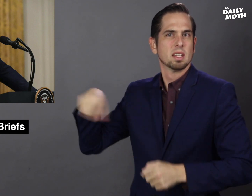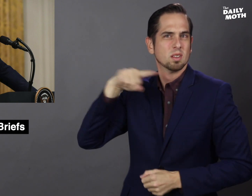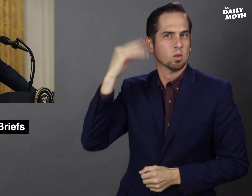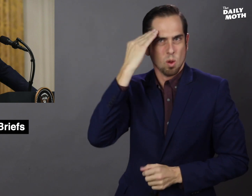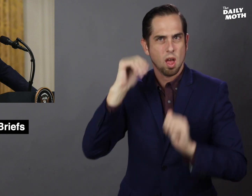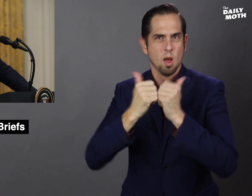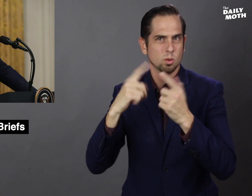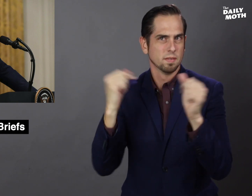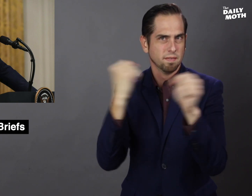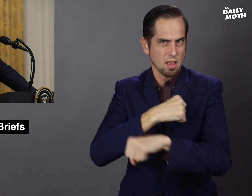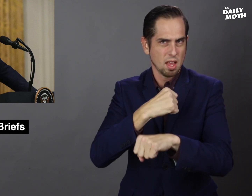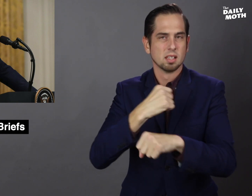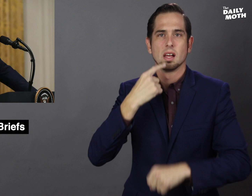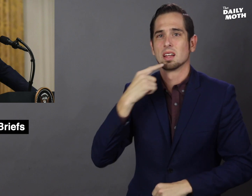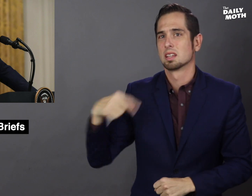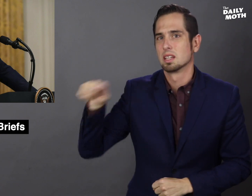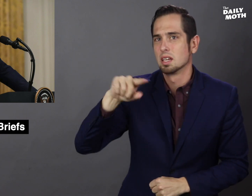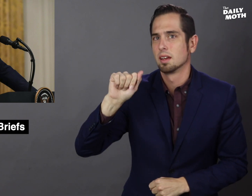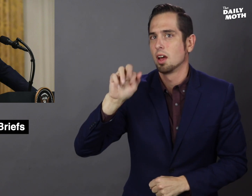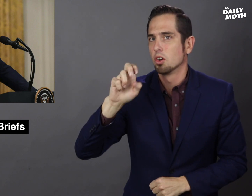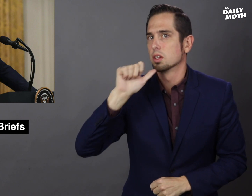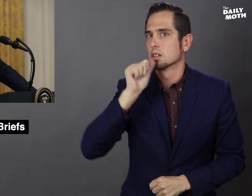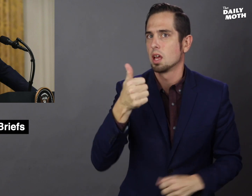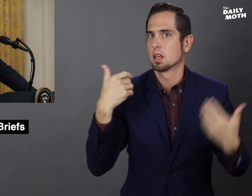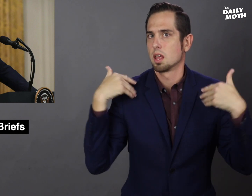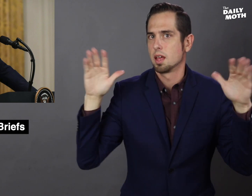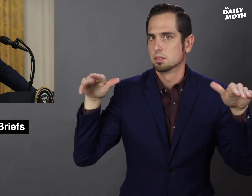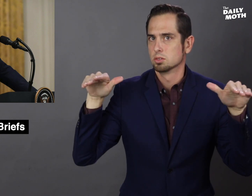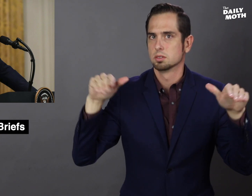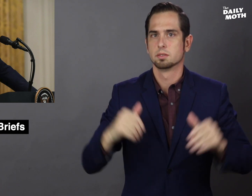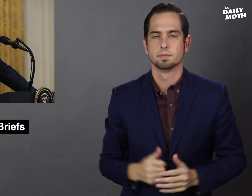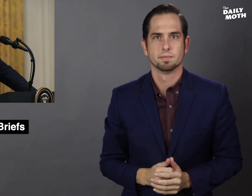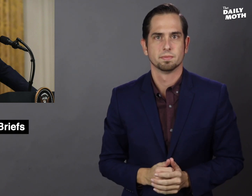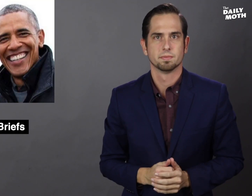that they know how to fight, and that they are not angels.